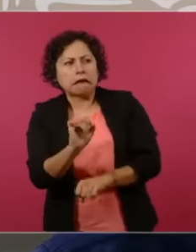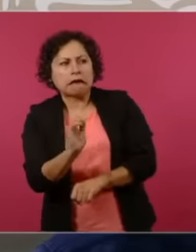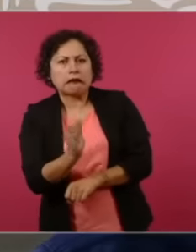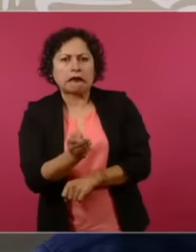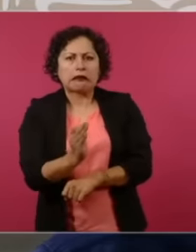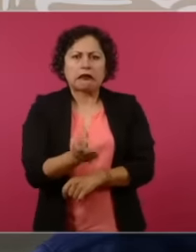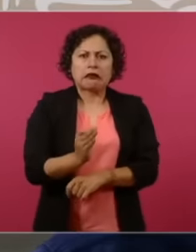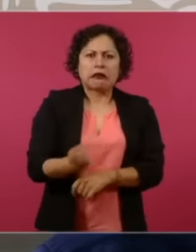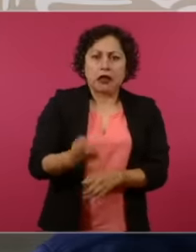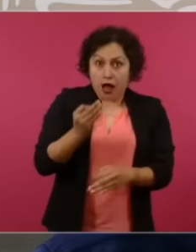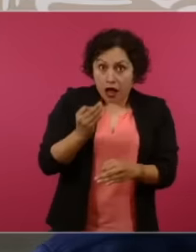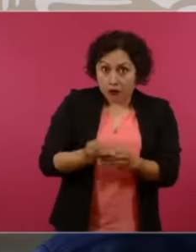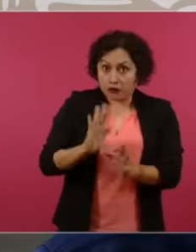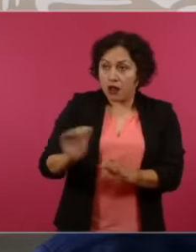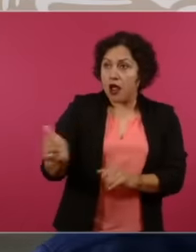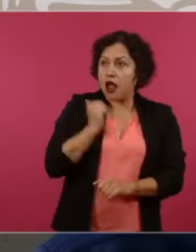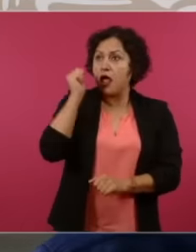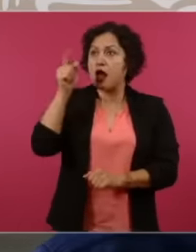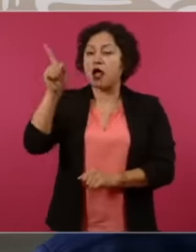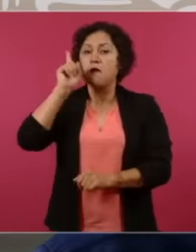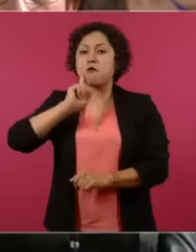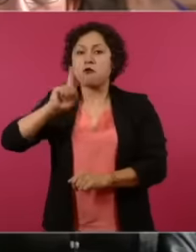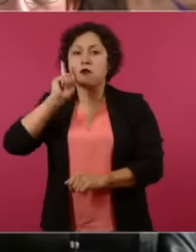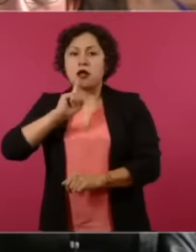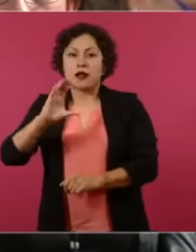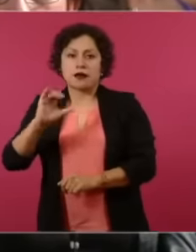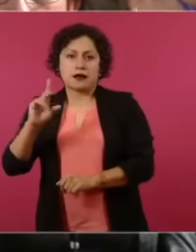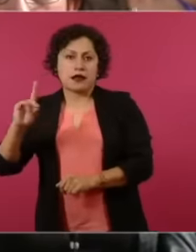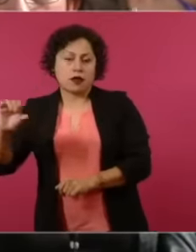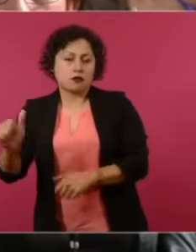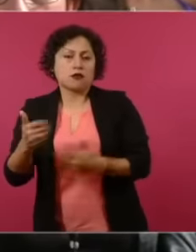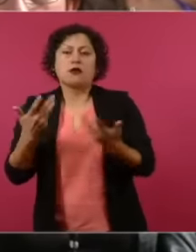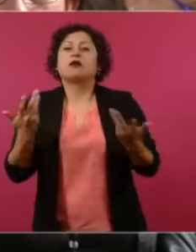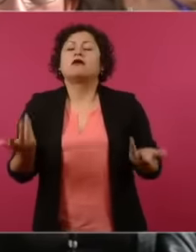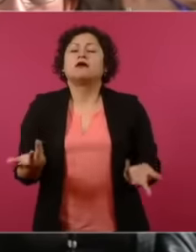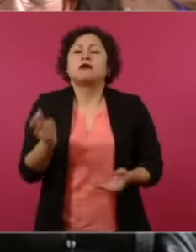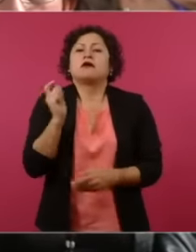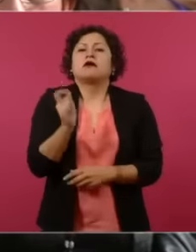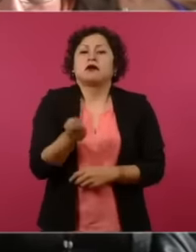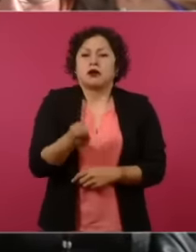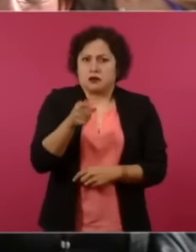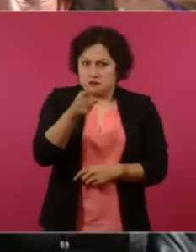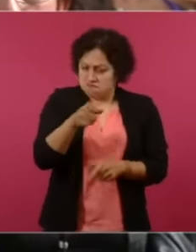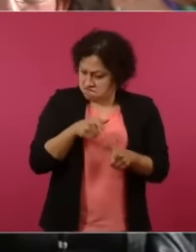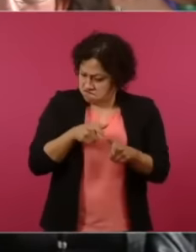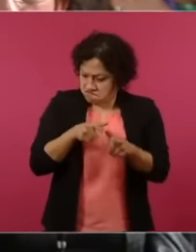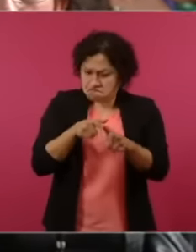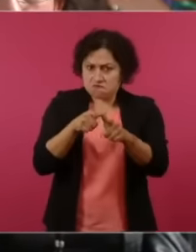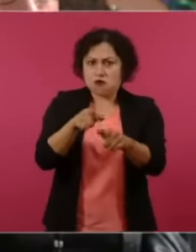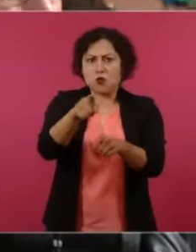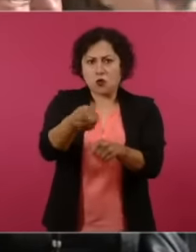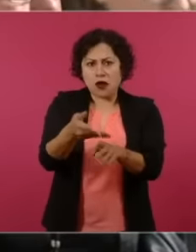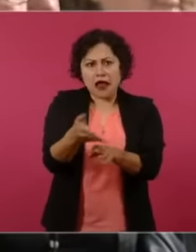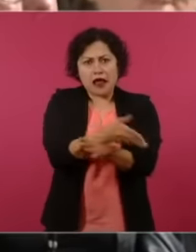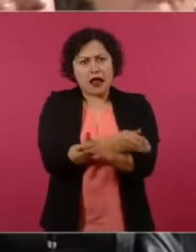lose, they are going to continue there, you had them as advisors, and there Valleres was so bad that